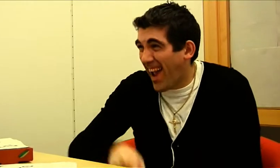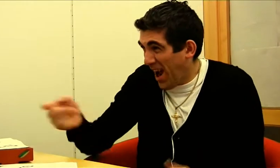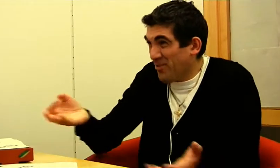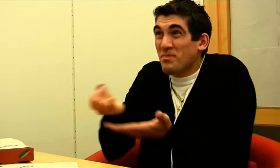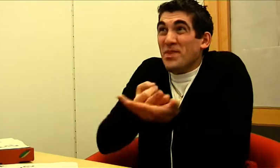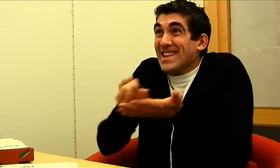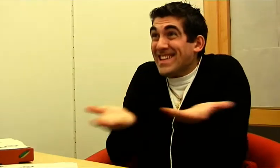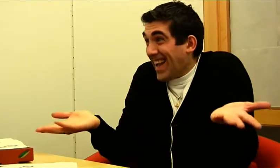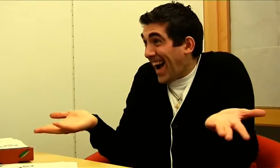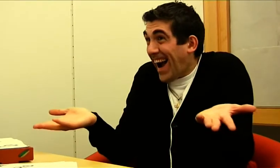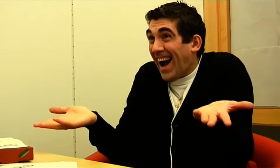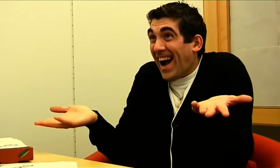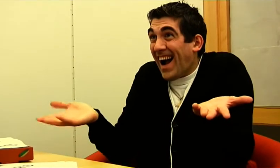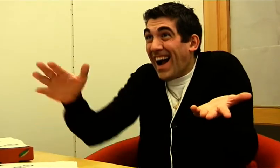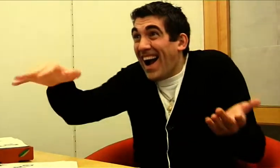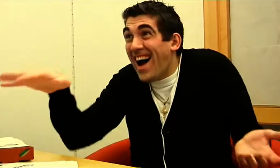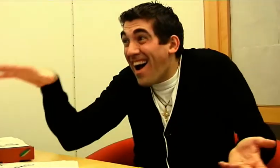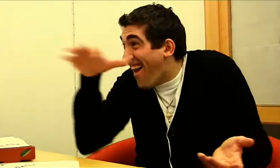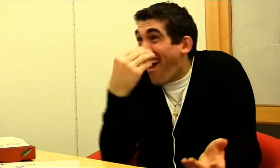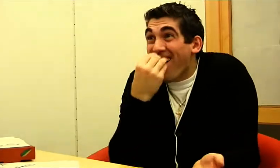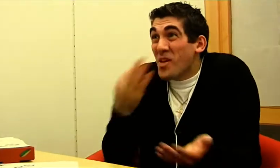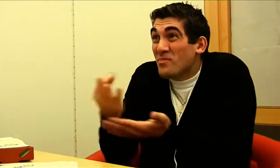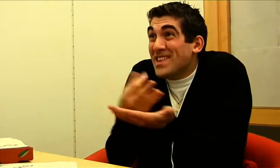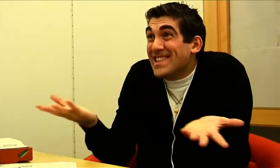Why, this is pizza! Everyone eats pizza!